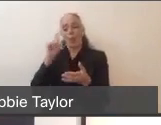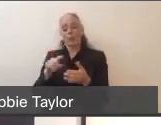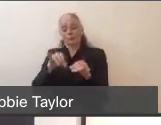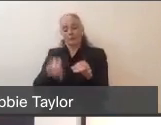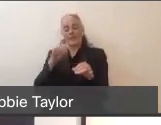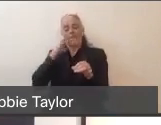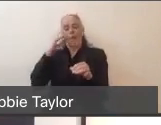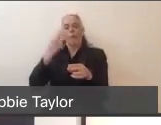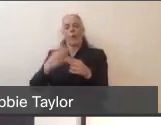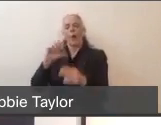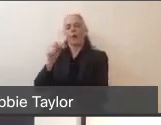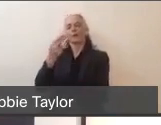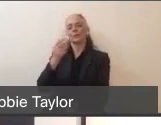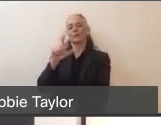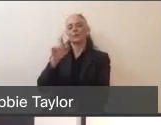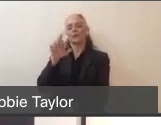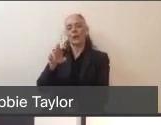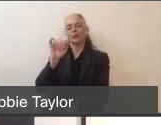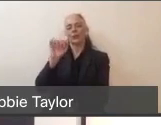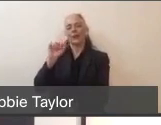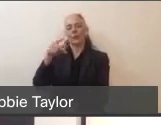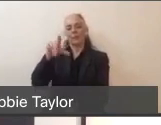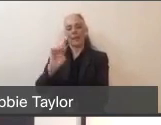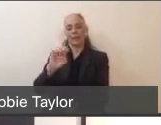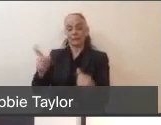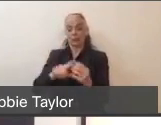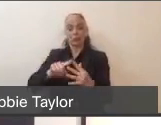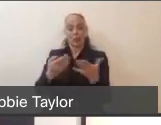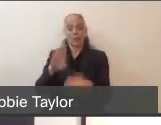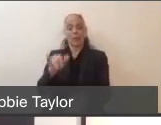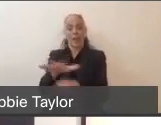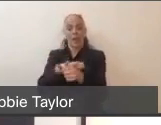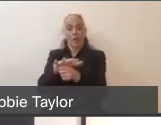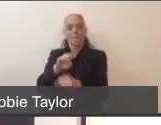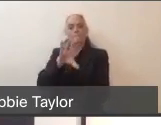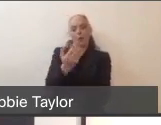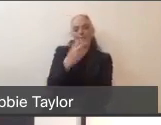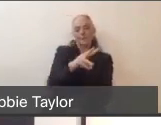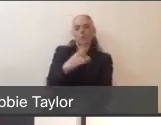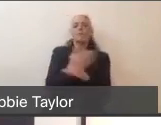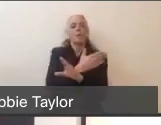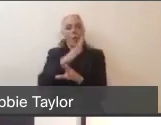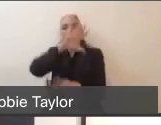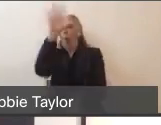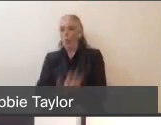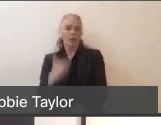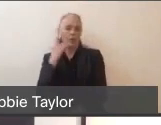the first in the country as you probably know on March 16, and was a precursor to those in California and then across the country,